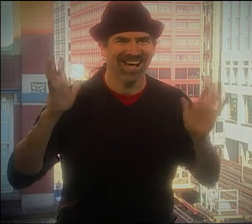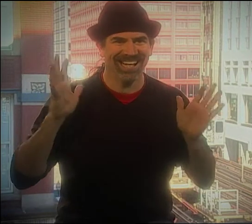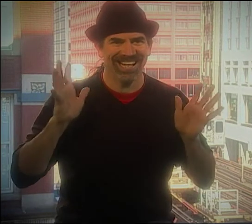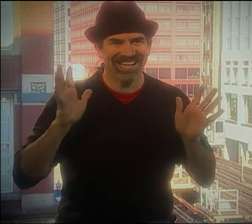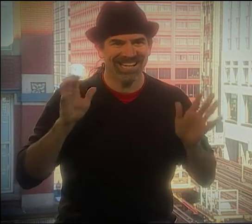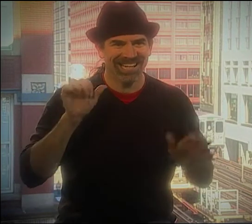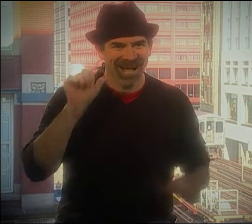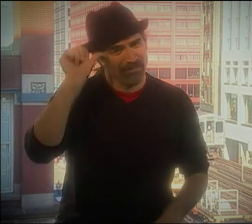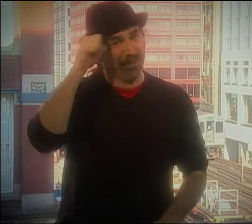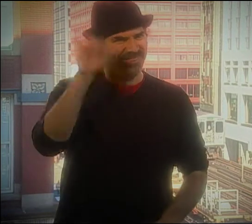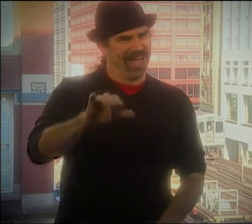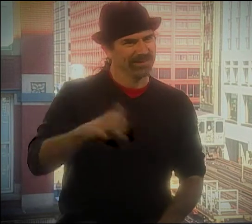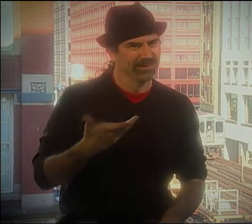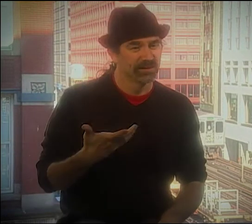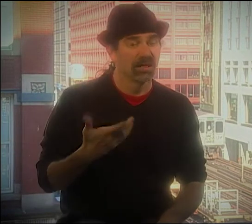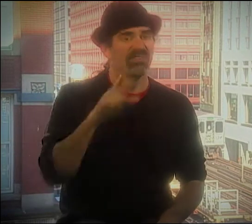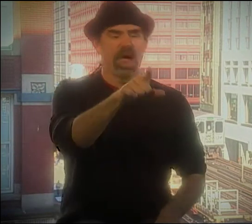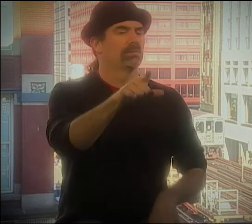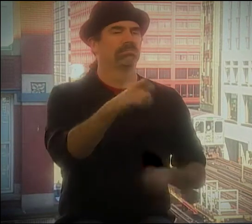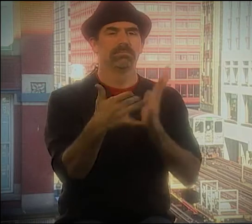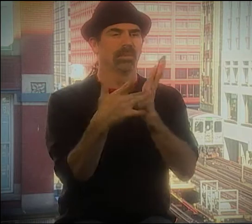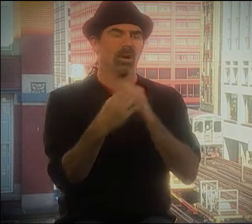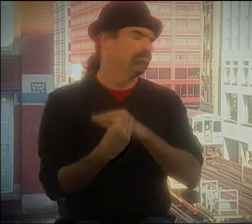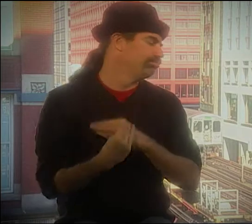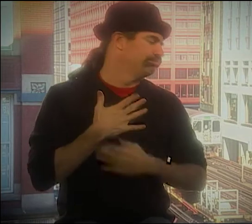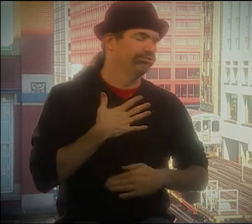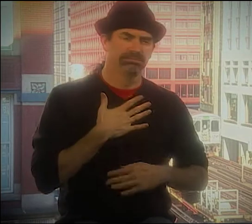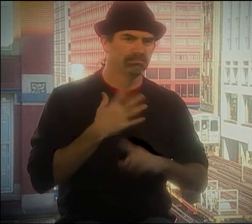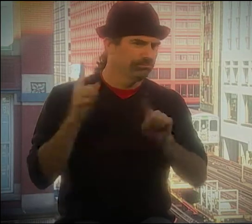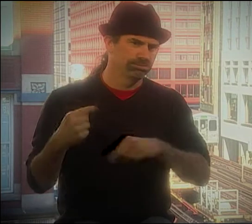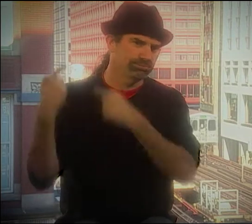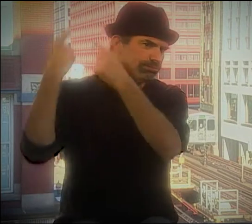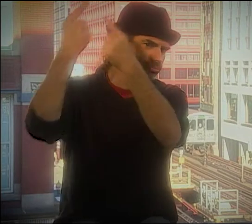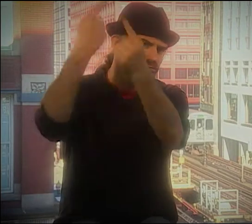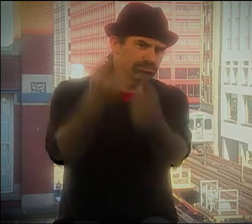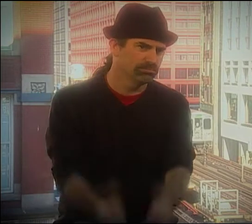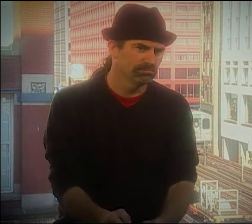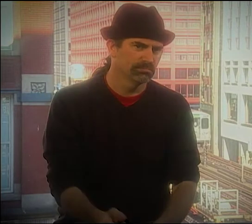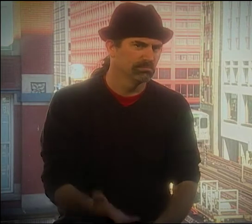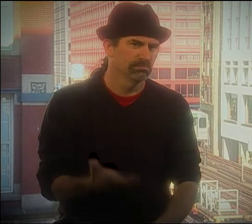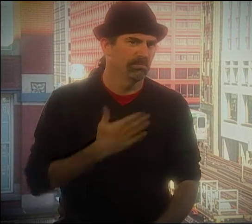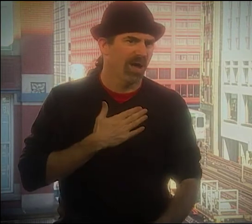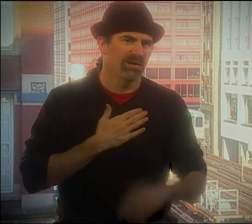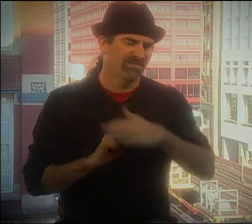AND HE WALKS AWAY, AND THAT WAS IT. BUT I REMEMBER THAT. I MEAN, THAT TECHNIQUE IS STILL SOMETHING I USE